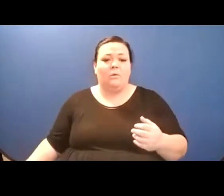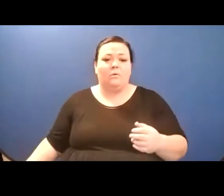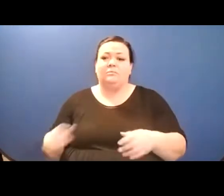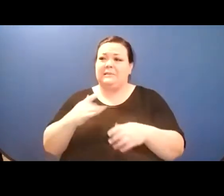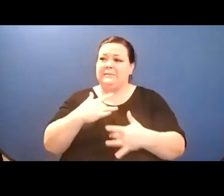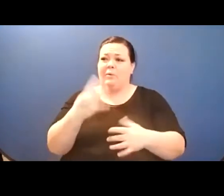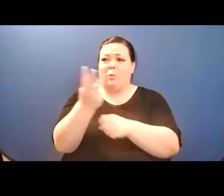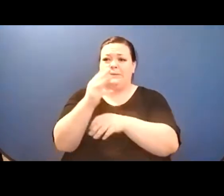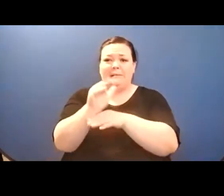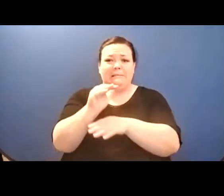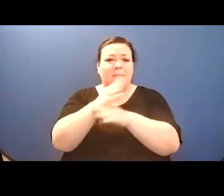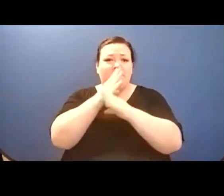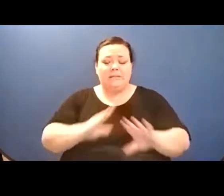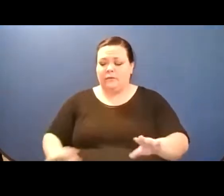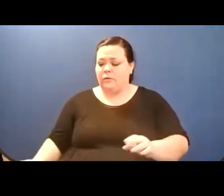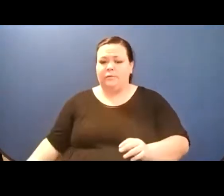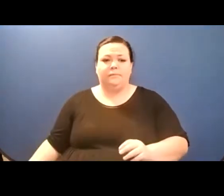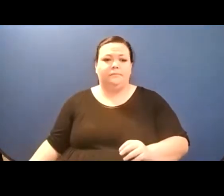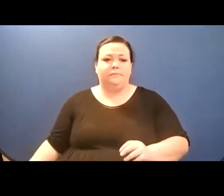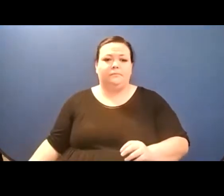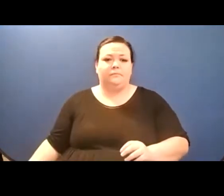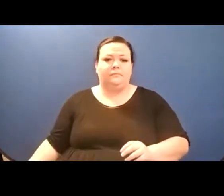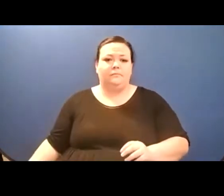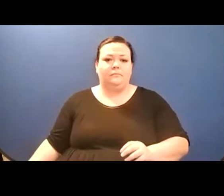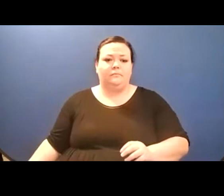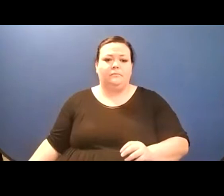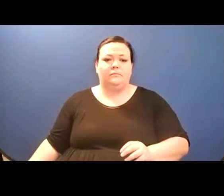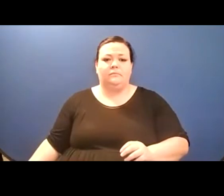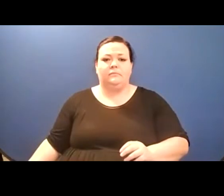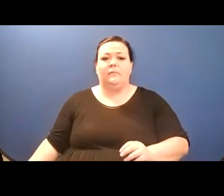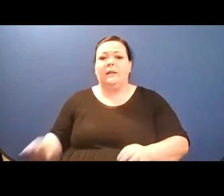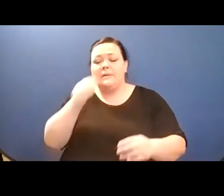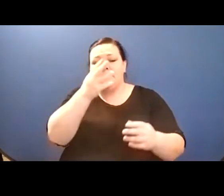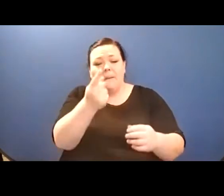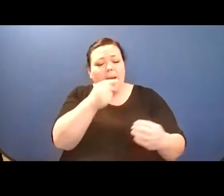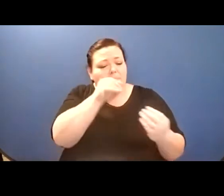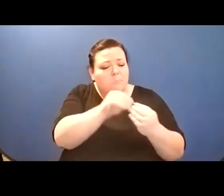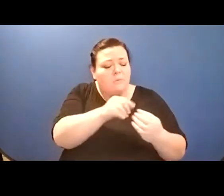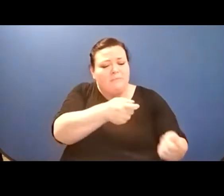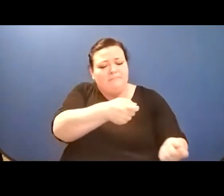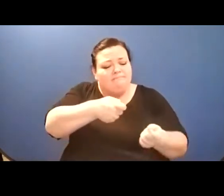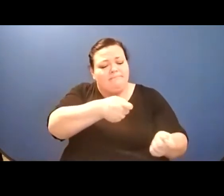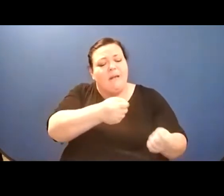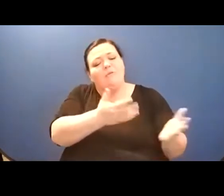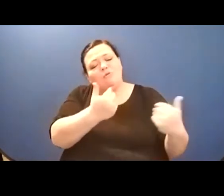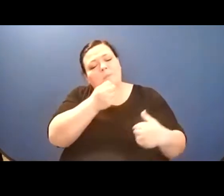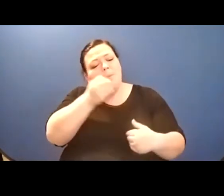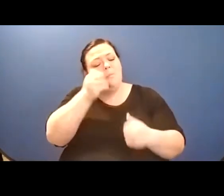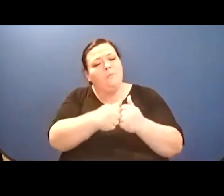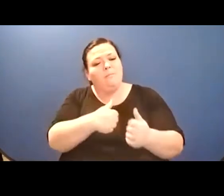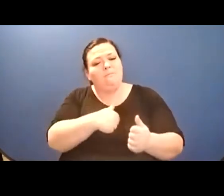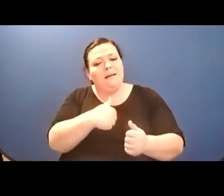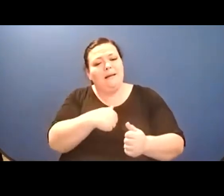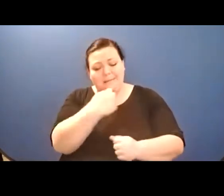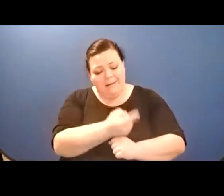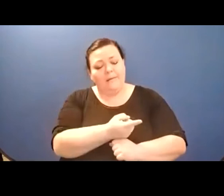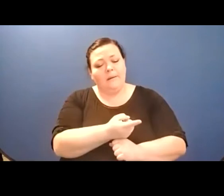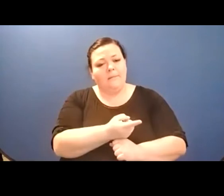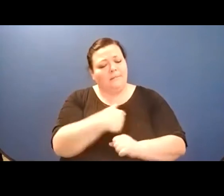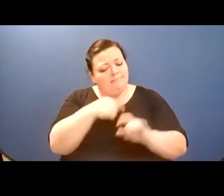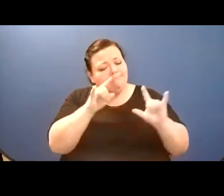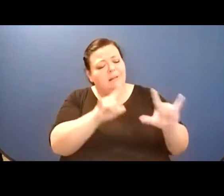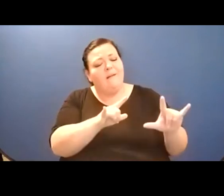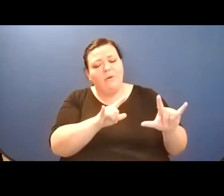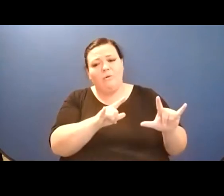and the puppy walks past with his head held high,/ a sign that even the deepest fears can be soothed.